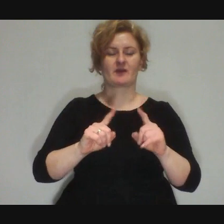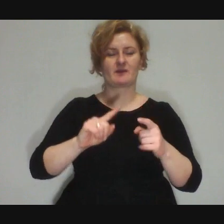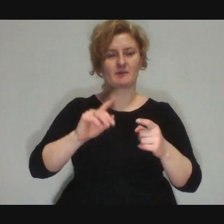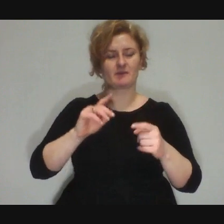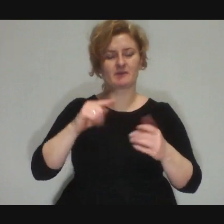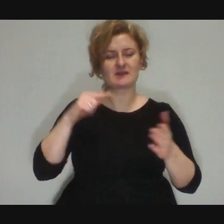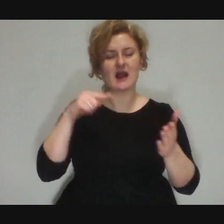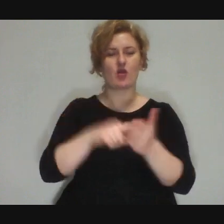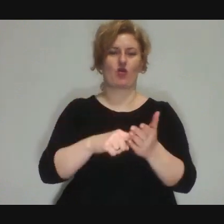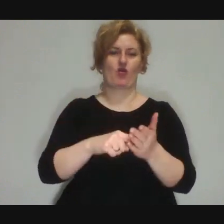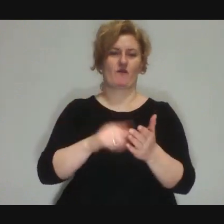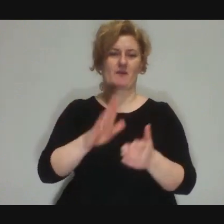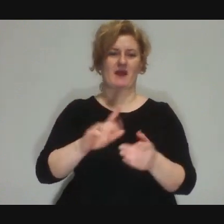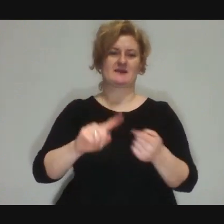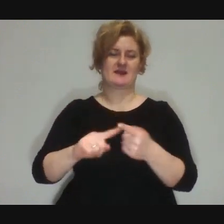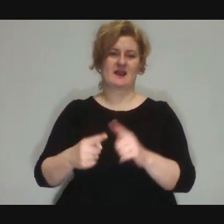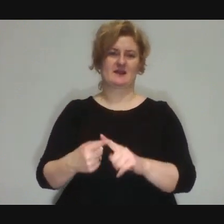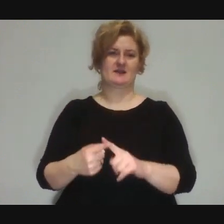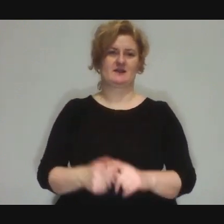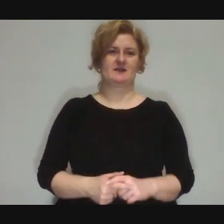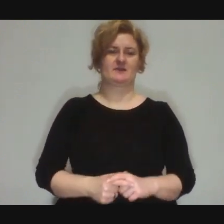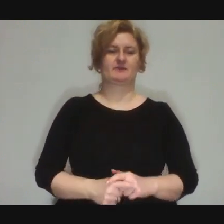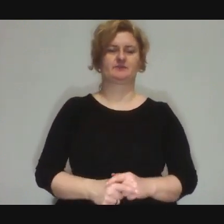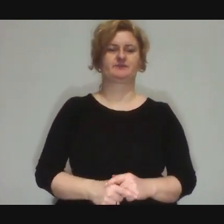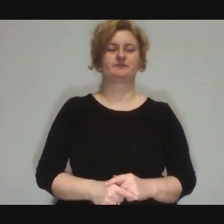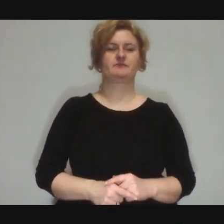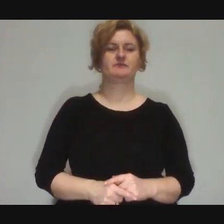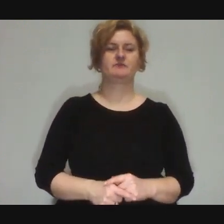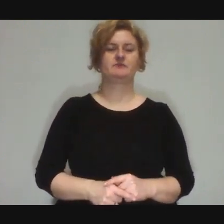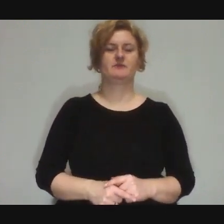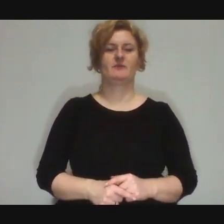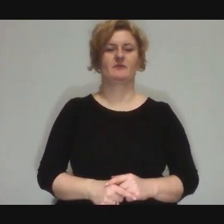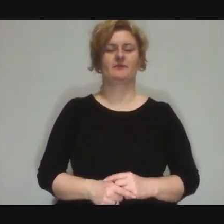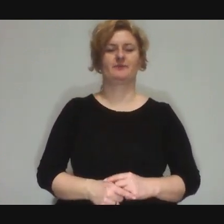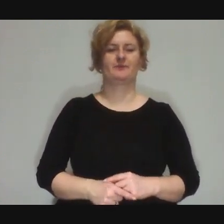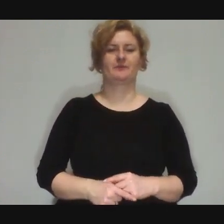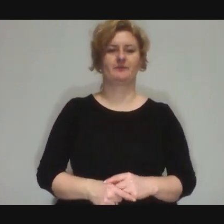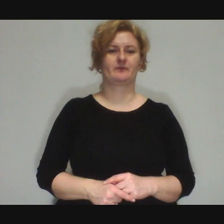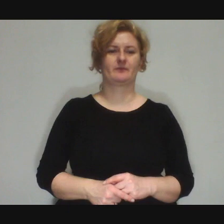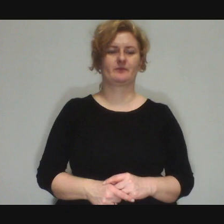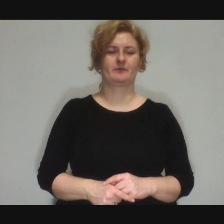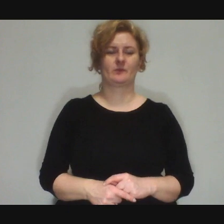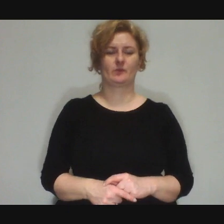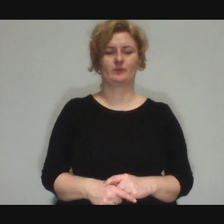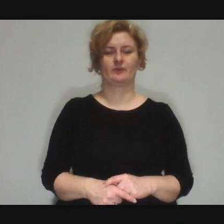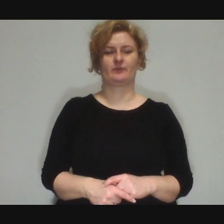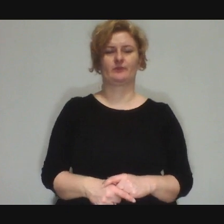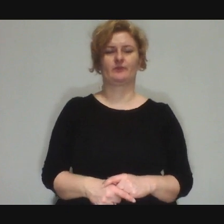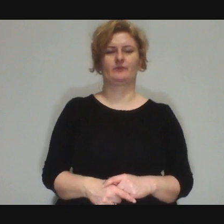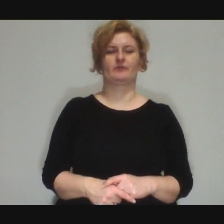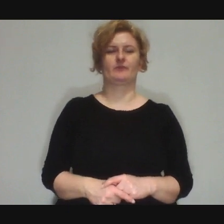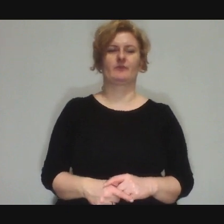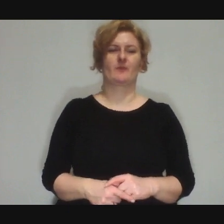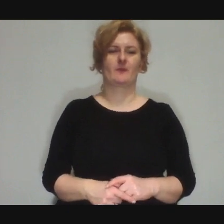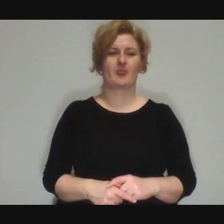Additionally, we stop playing around with pushing buttons